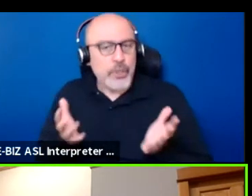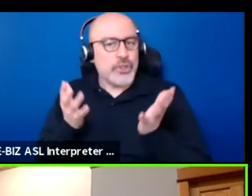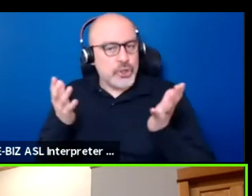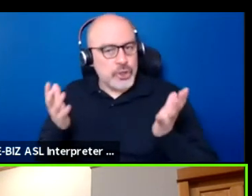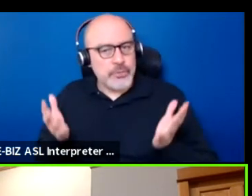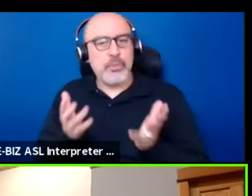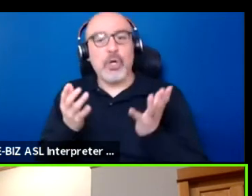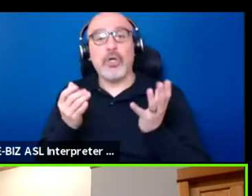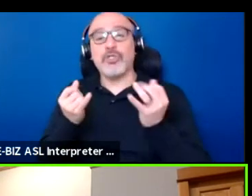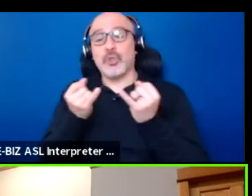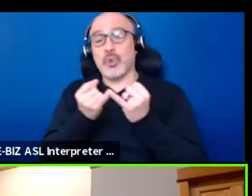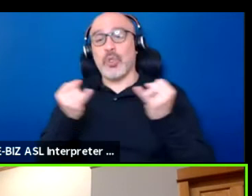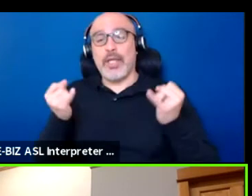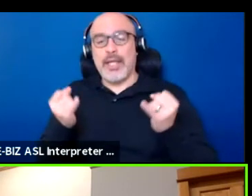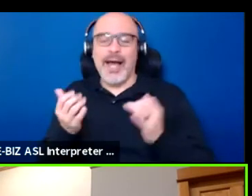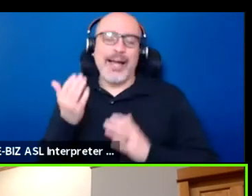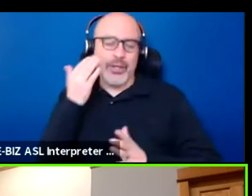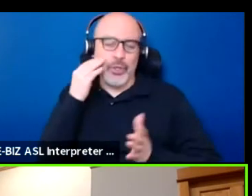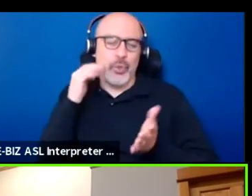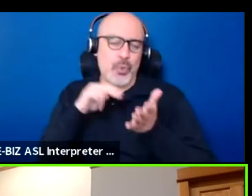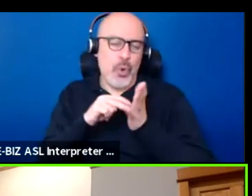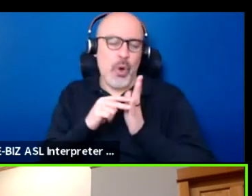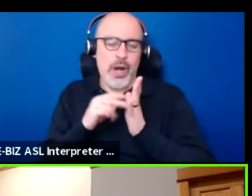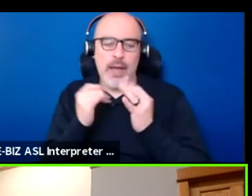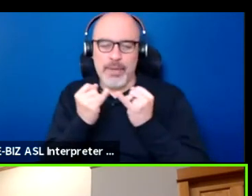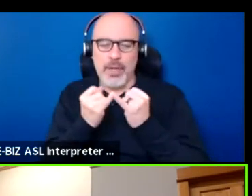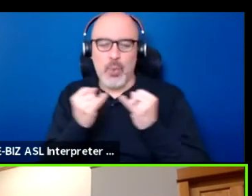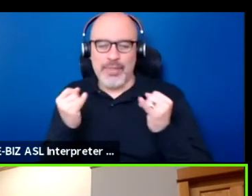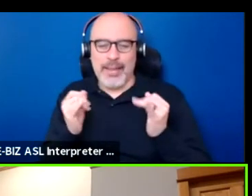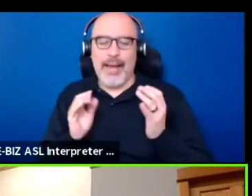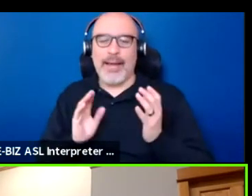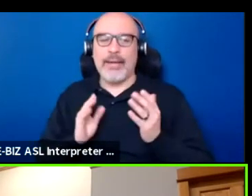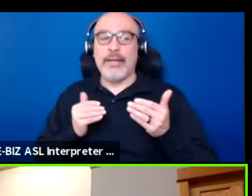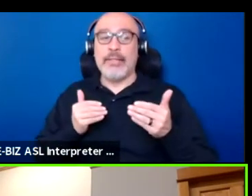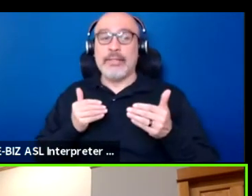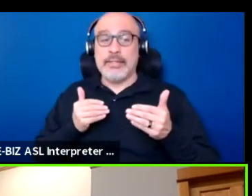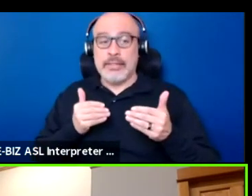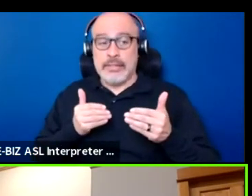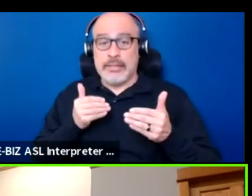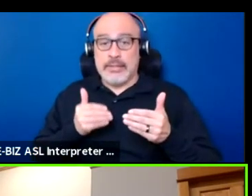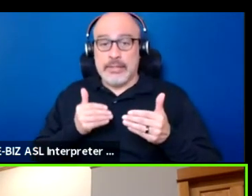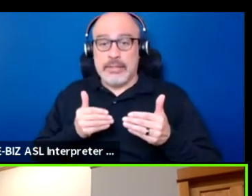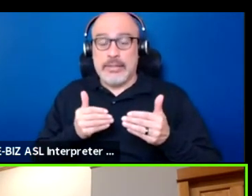and we all know what that line is where there's certain things that are just sacred